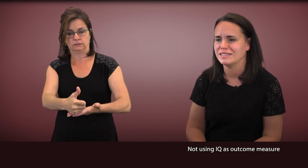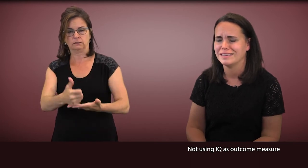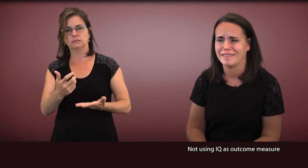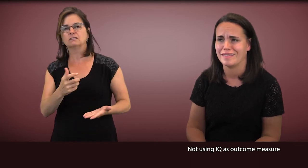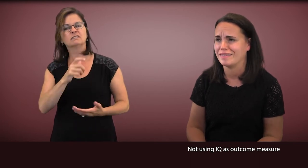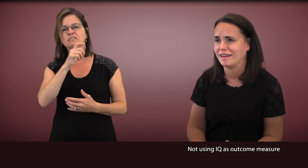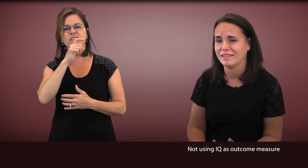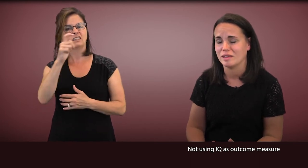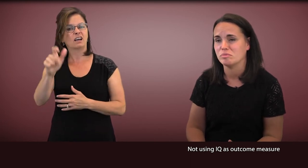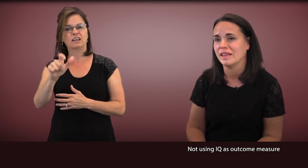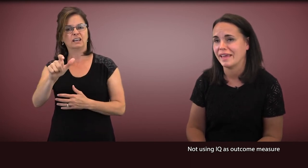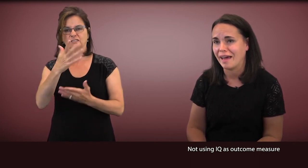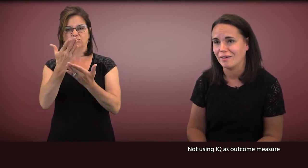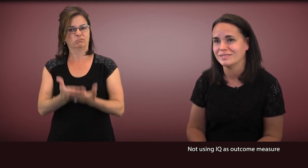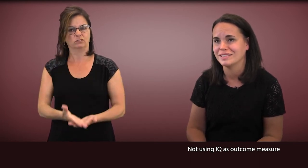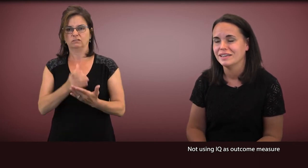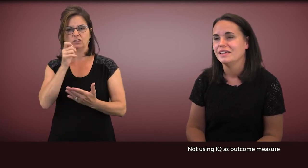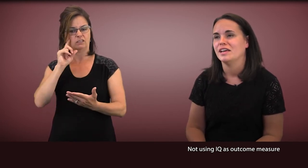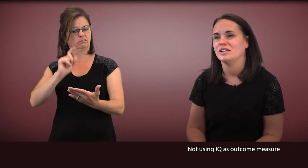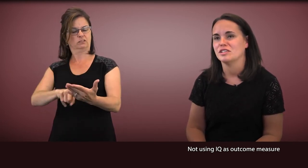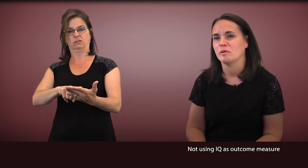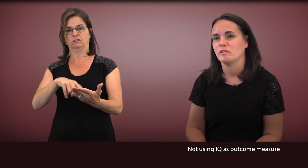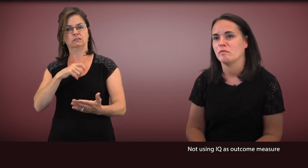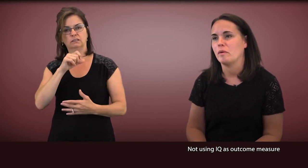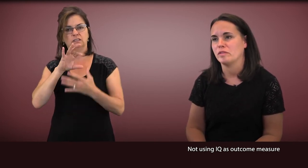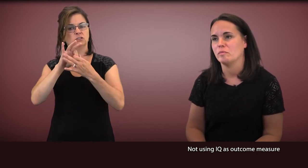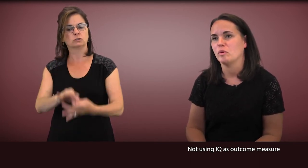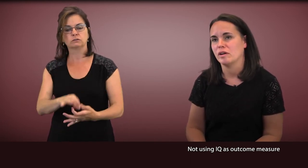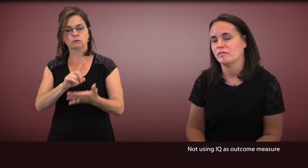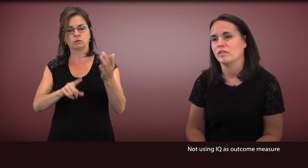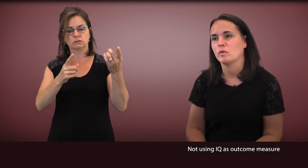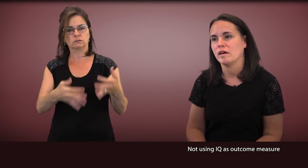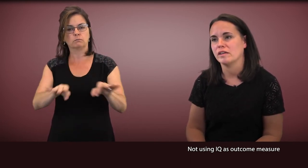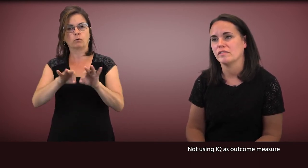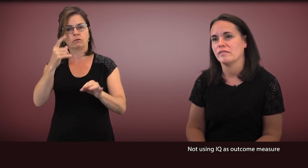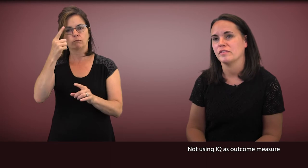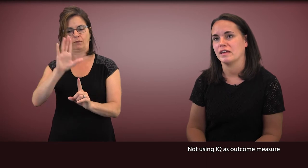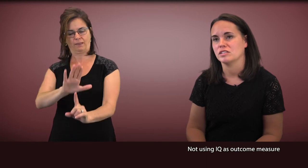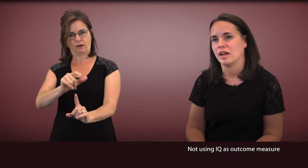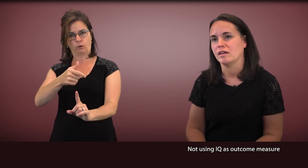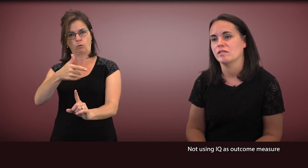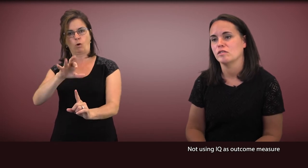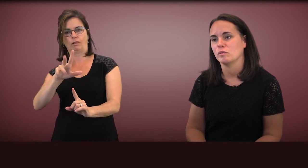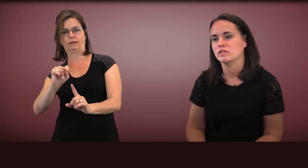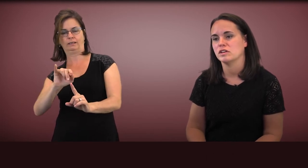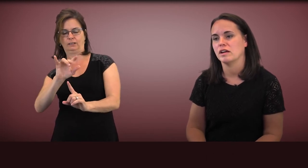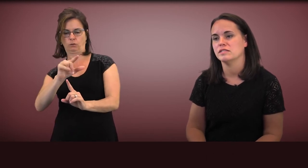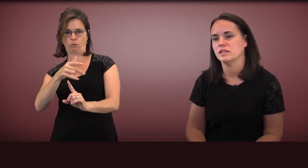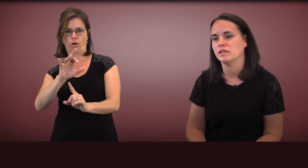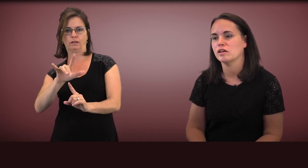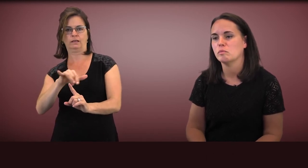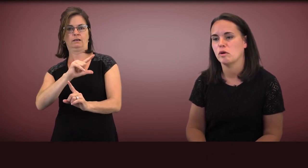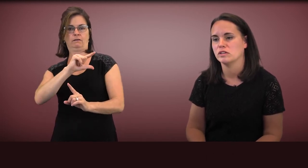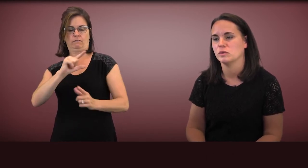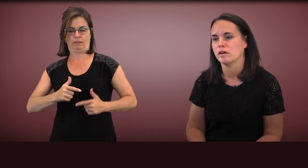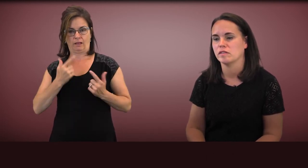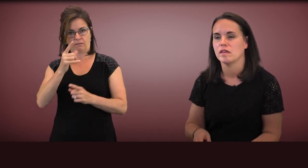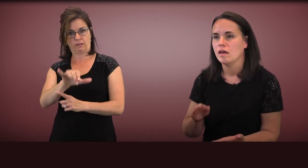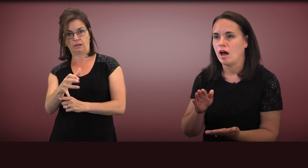didn't necessarily play out in terms of what was important for the quality of life for that child. So we're starting to look more towards